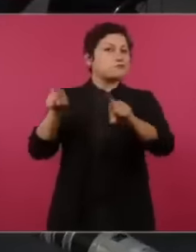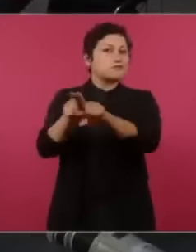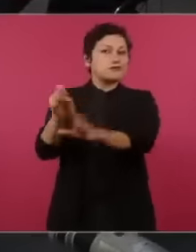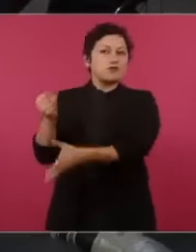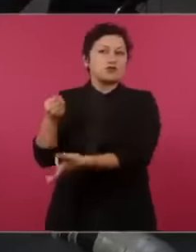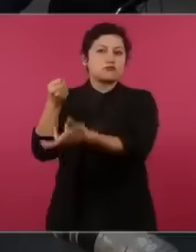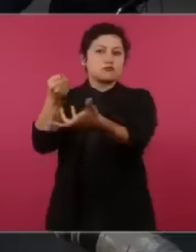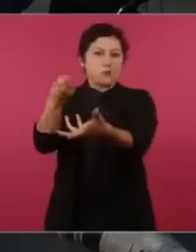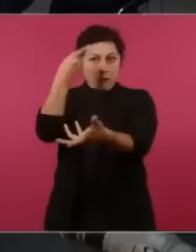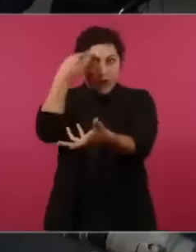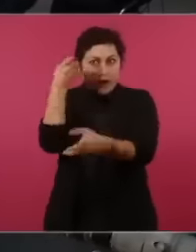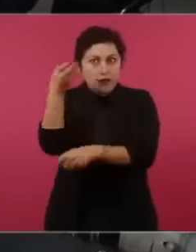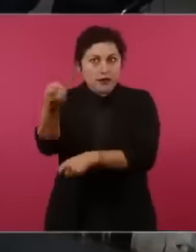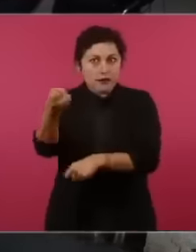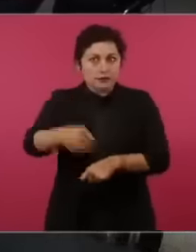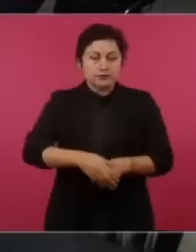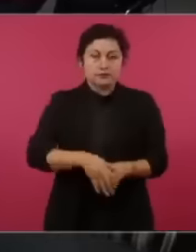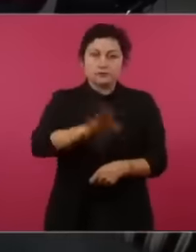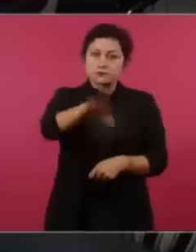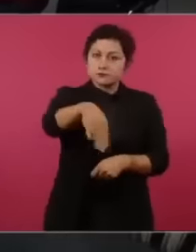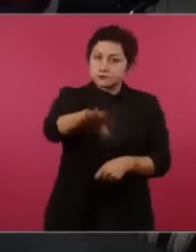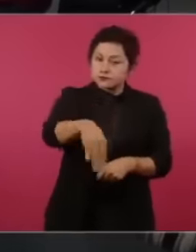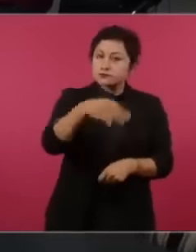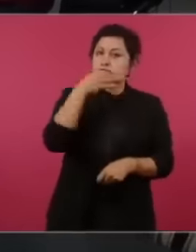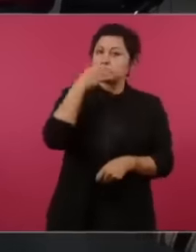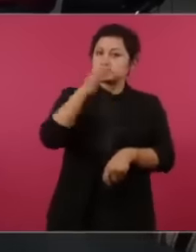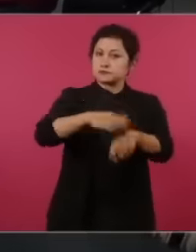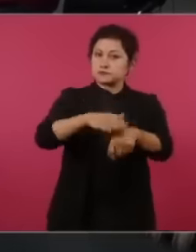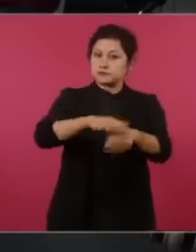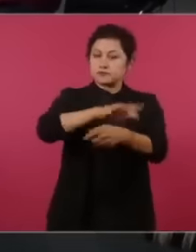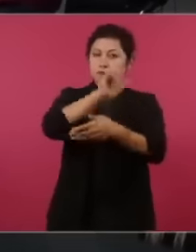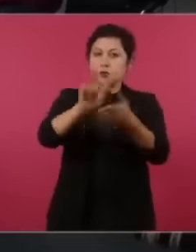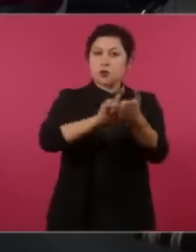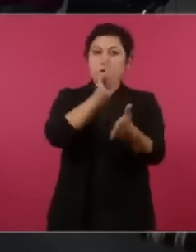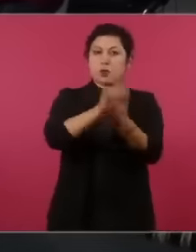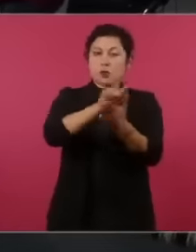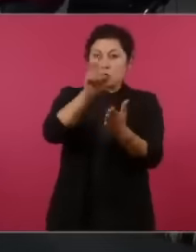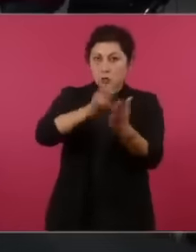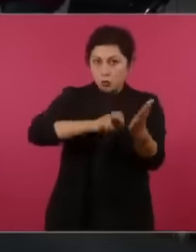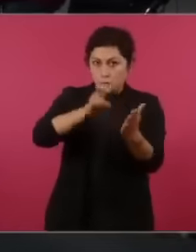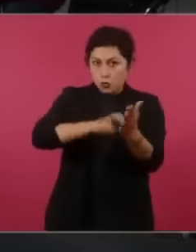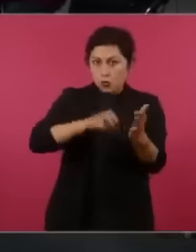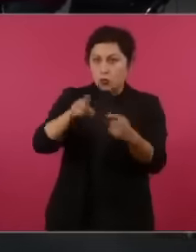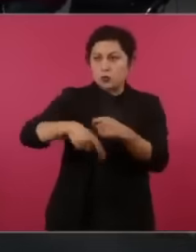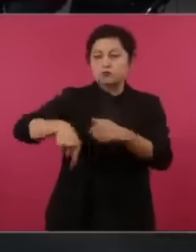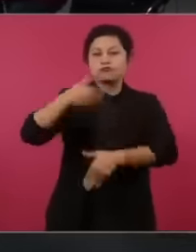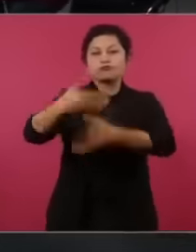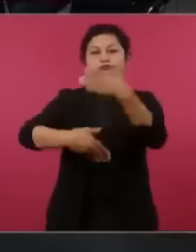reform of the judiciary is very likely to be approved in your government. With this Reform, there will finally